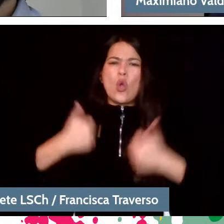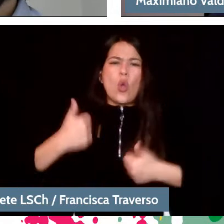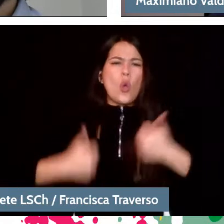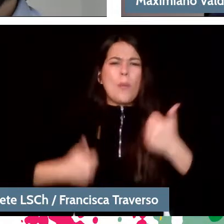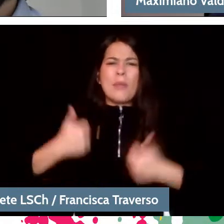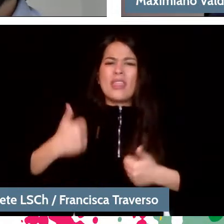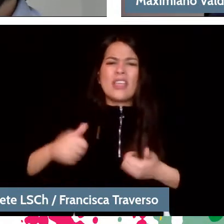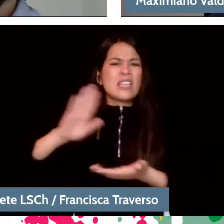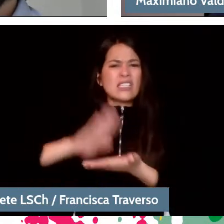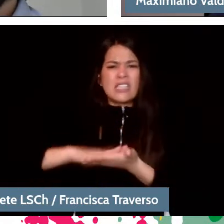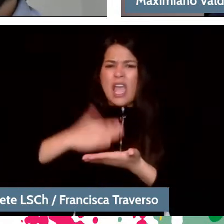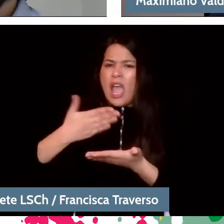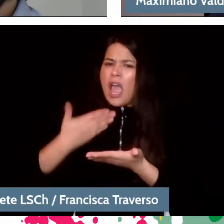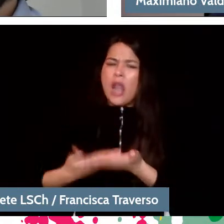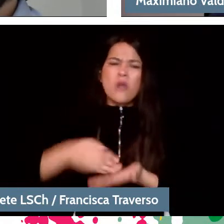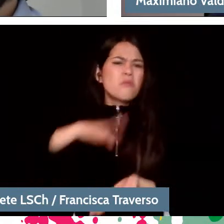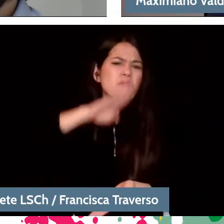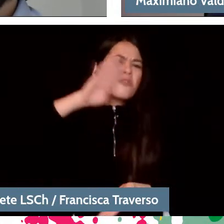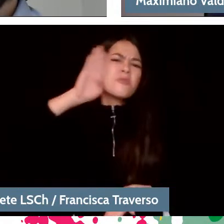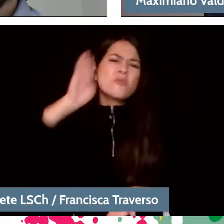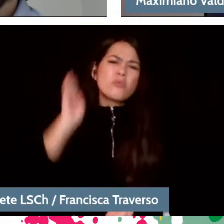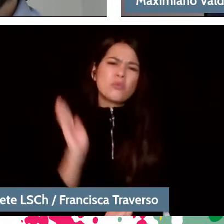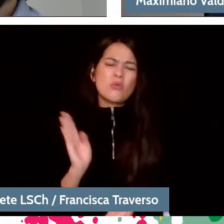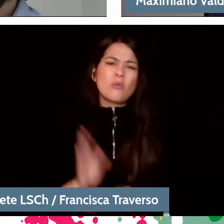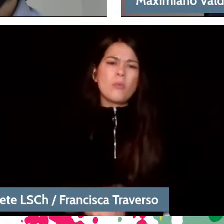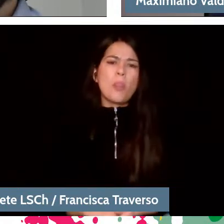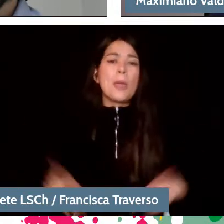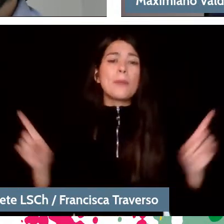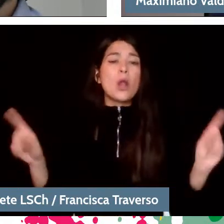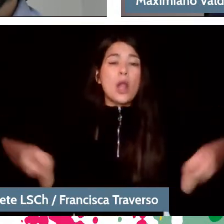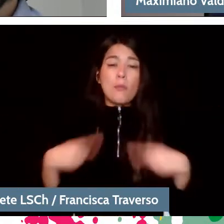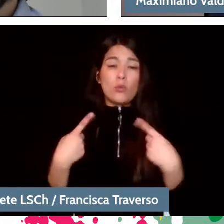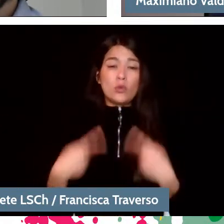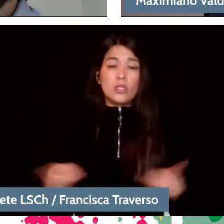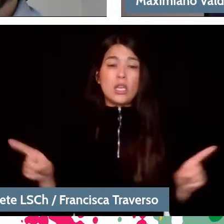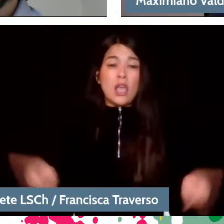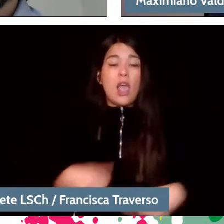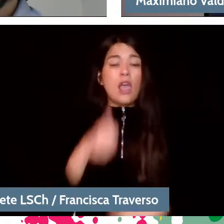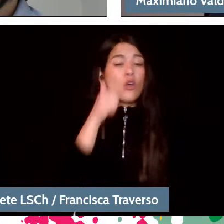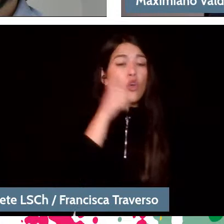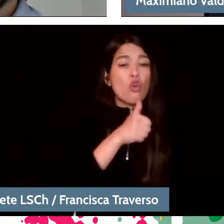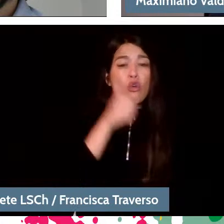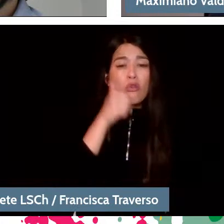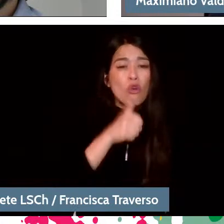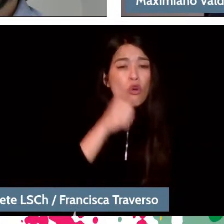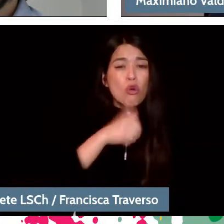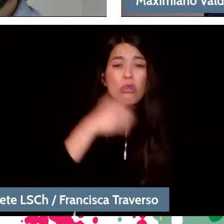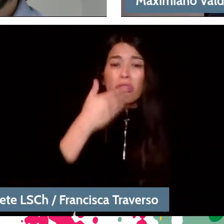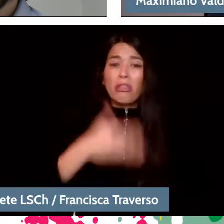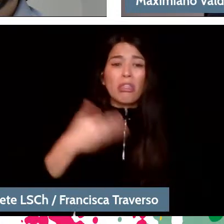but music became something really common that what was understood was not necessarily heard.